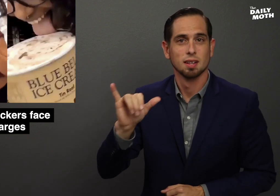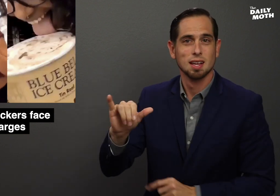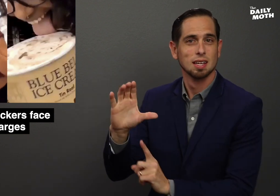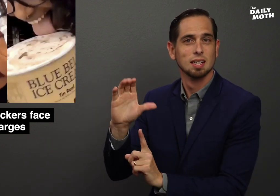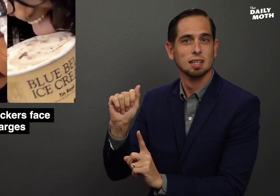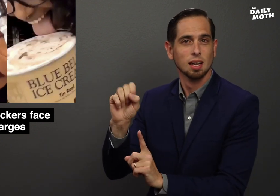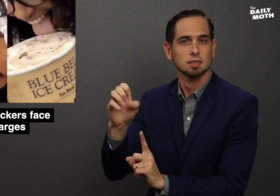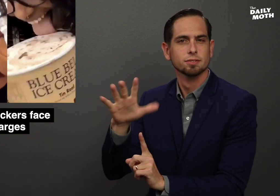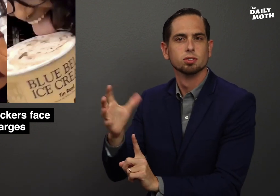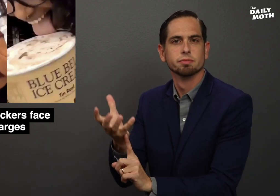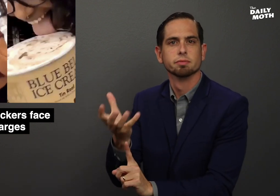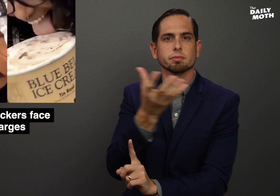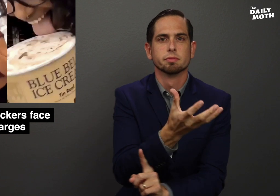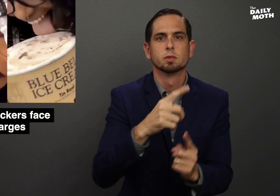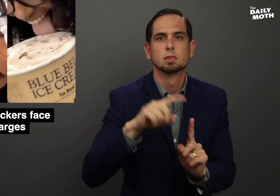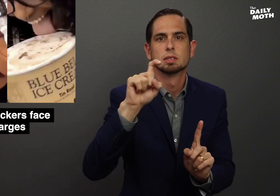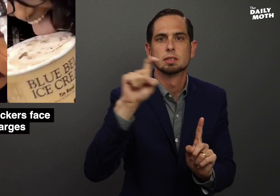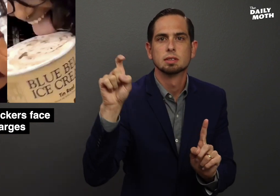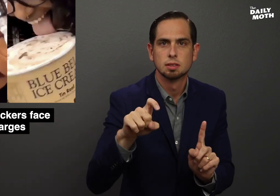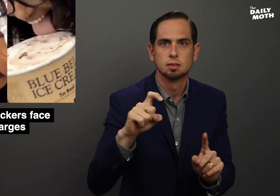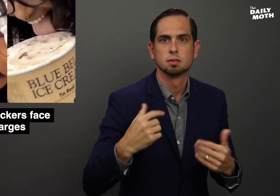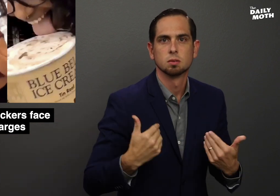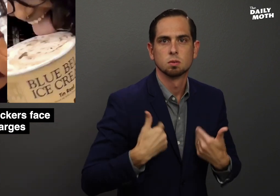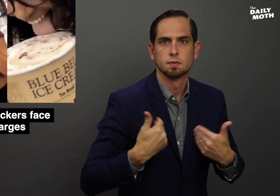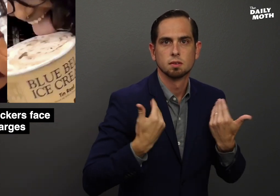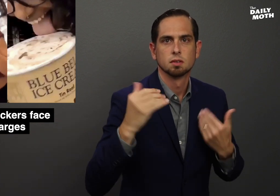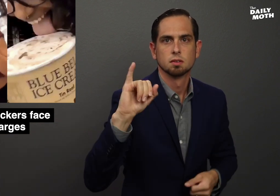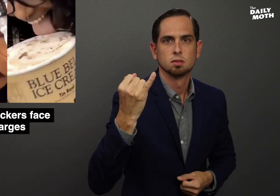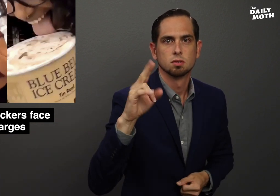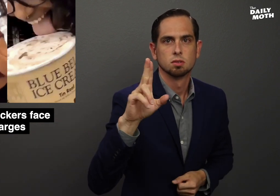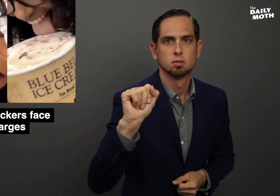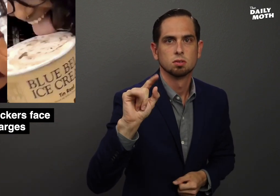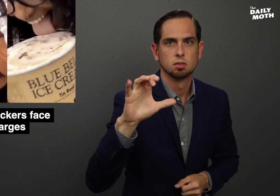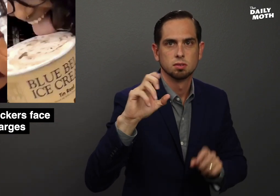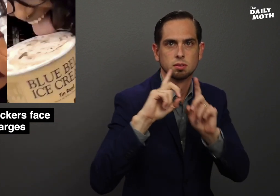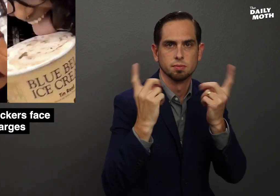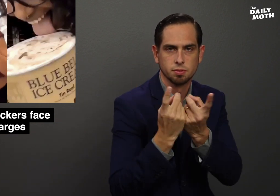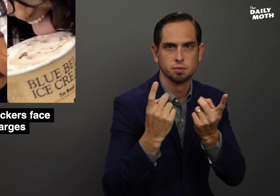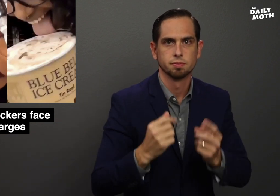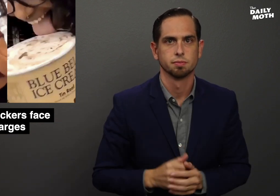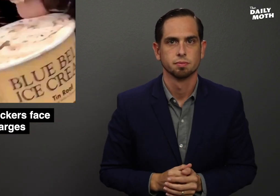The case has been turned over to the Texas Juvenile Justice Department.